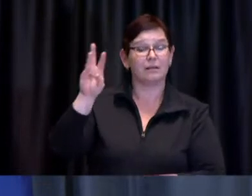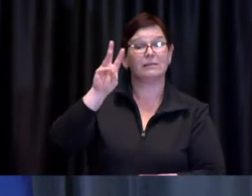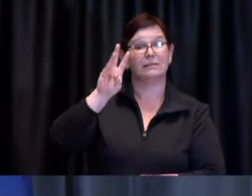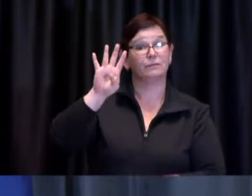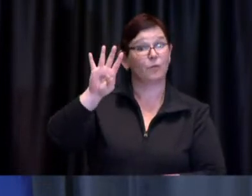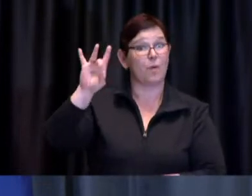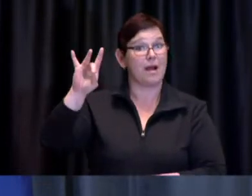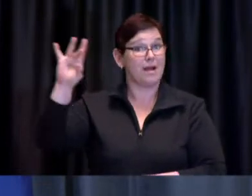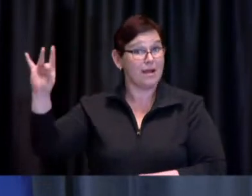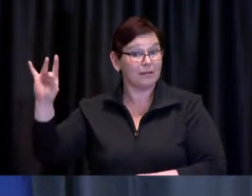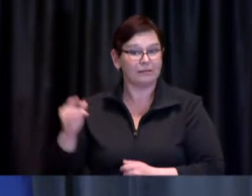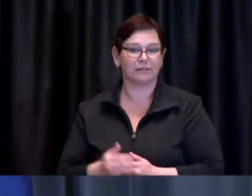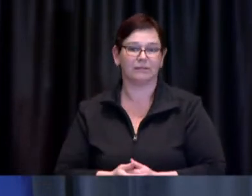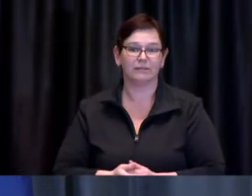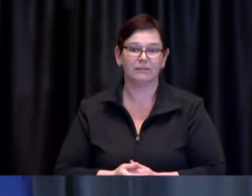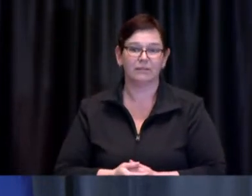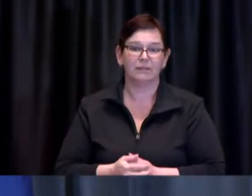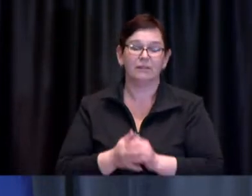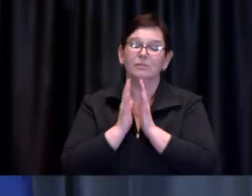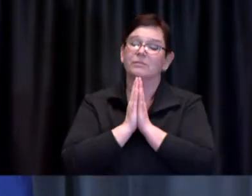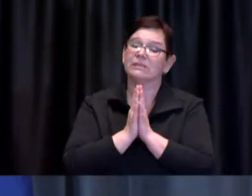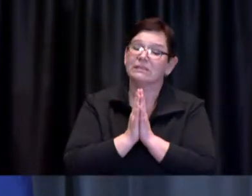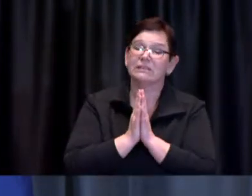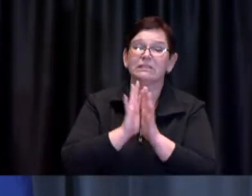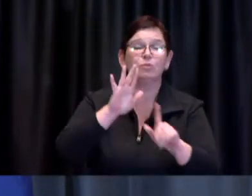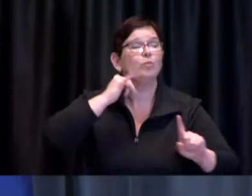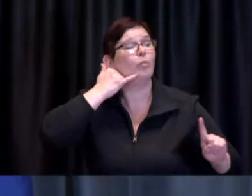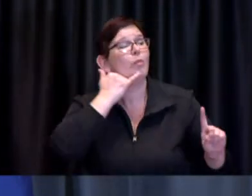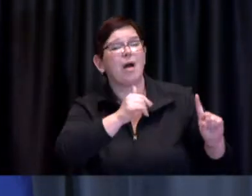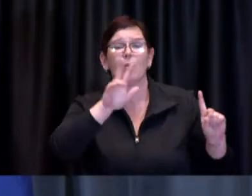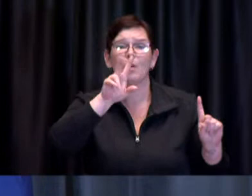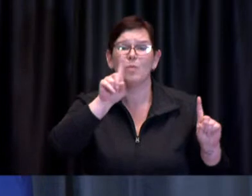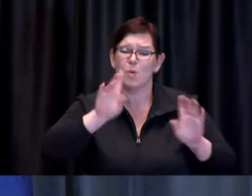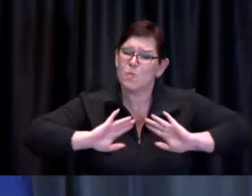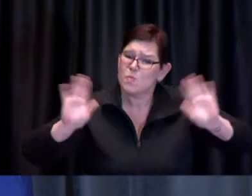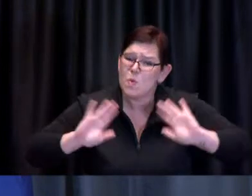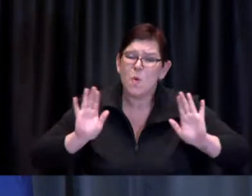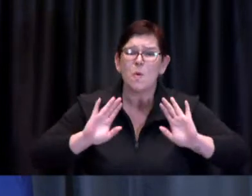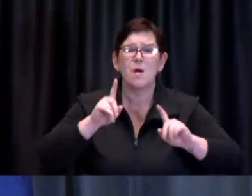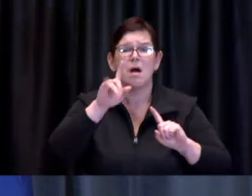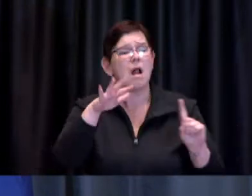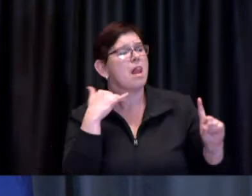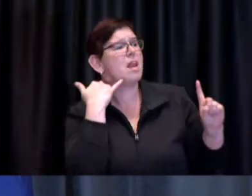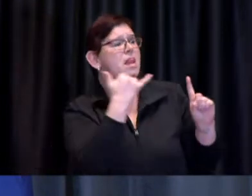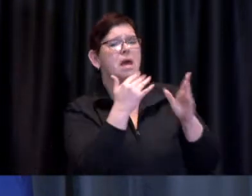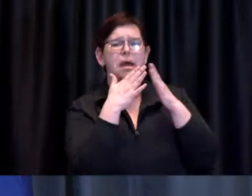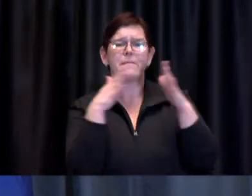Please do not contact 311 nor Toronto Public Health for assistance in booking your COVID-19